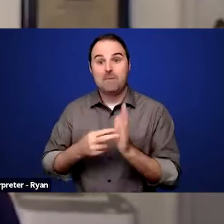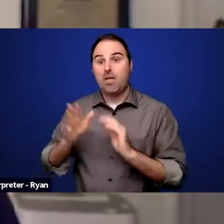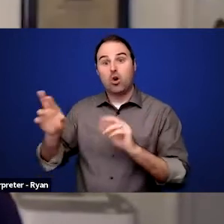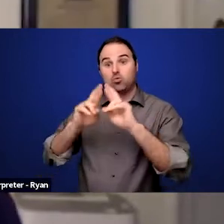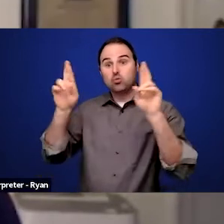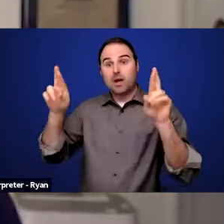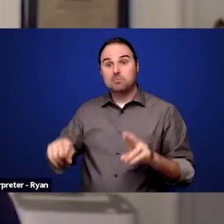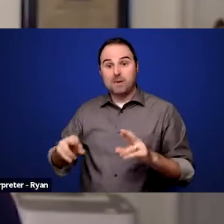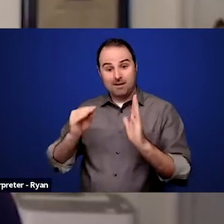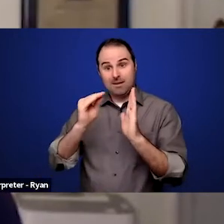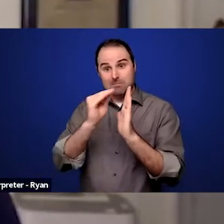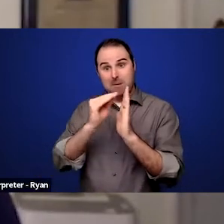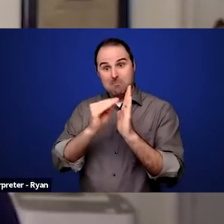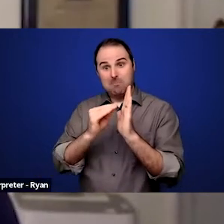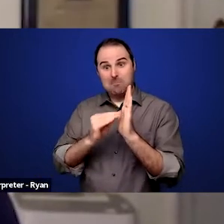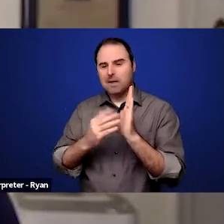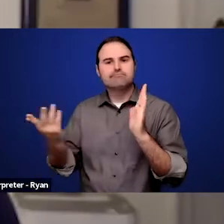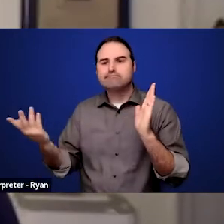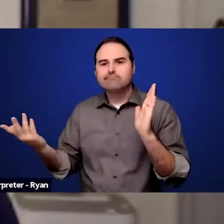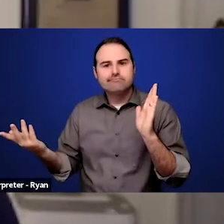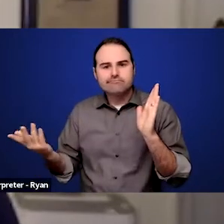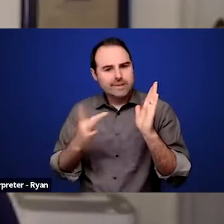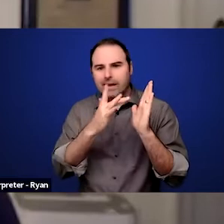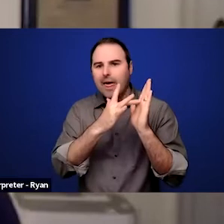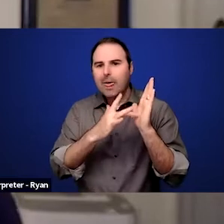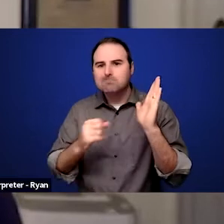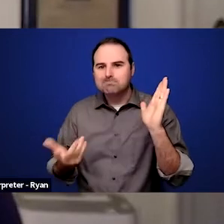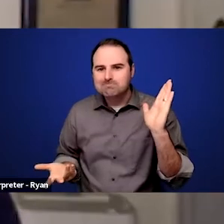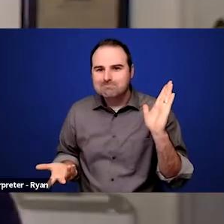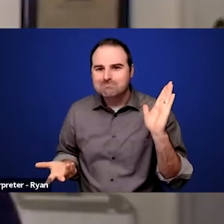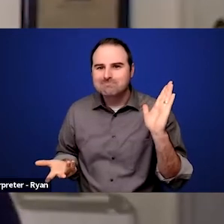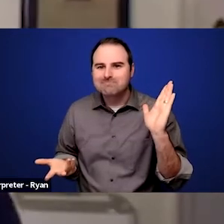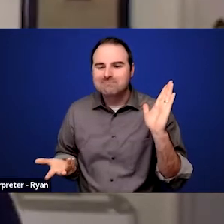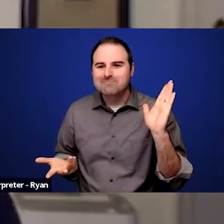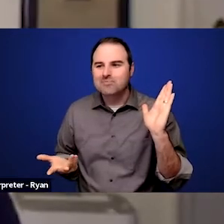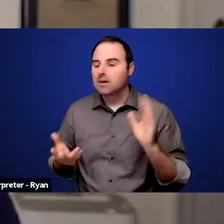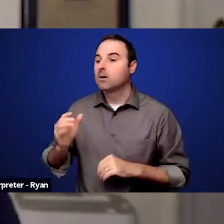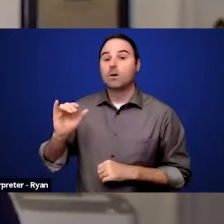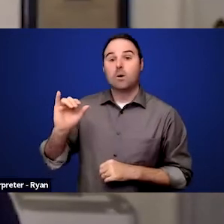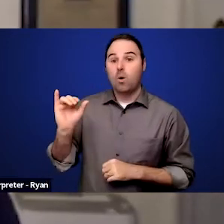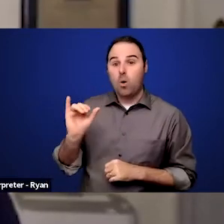And it also gives them more limited opportunities to know what fields they wanna be going into